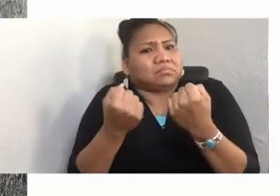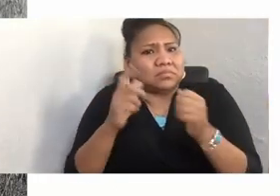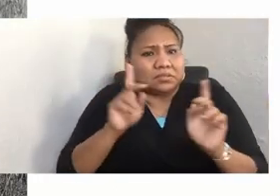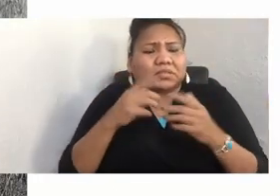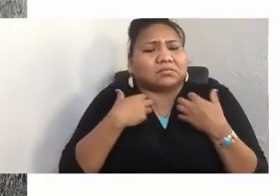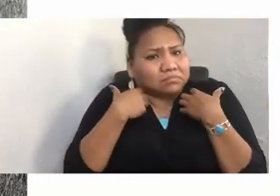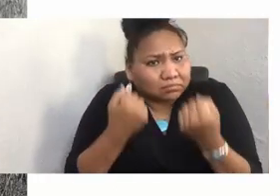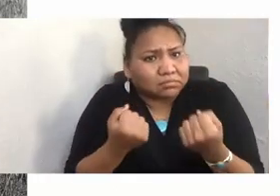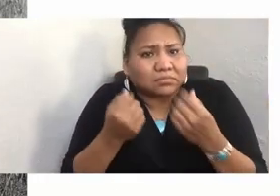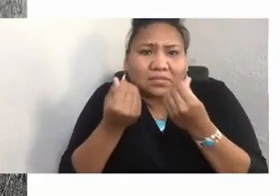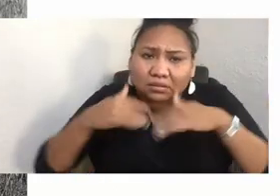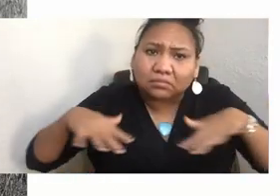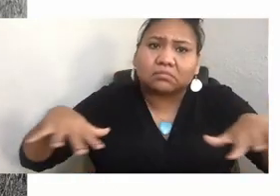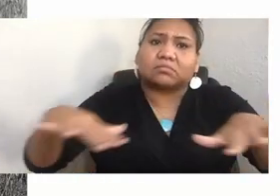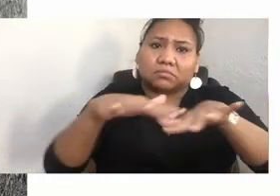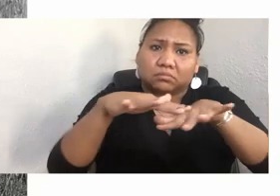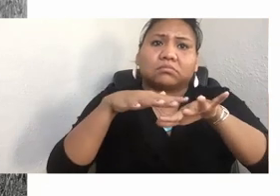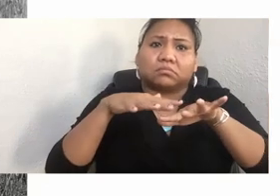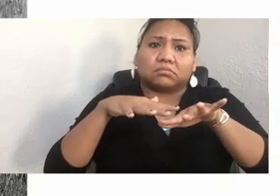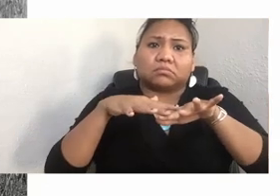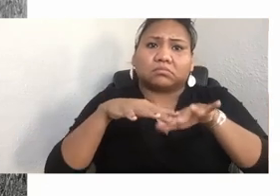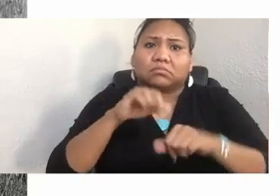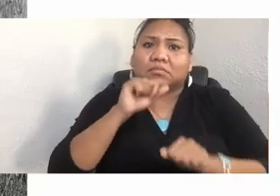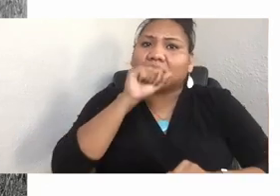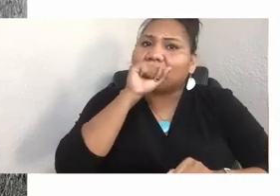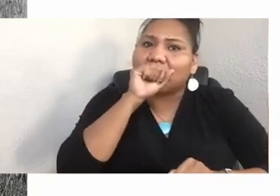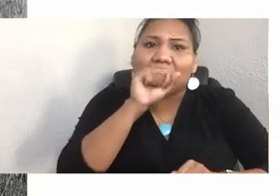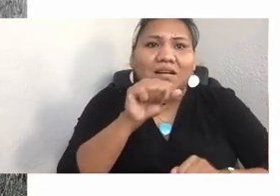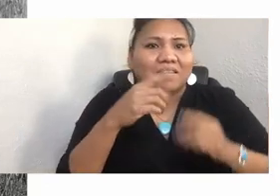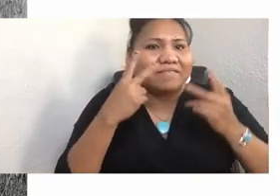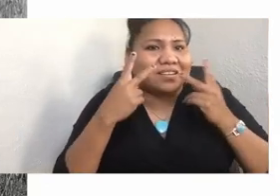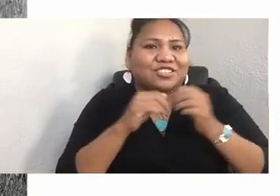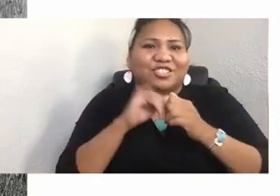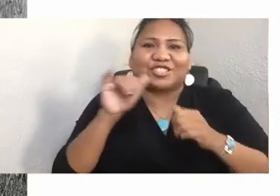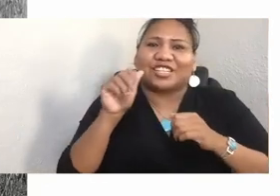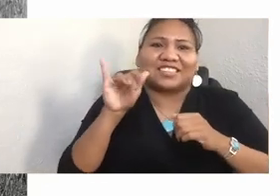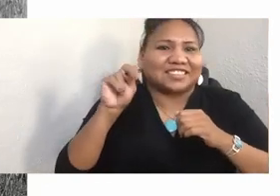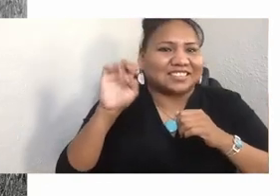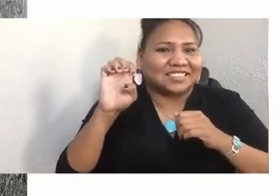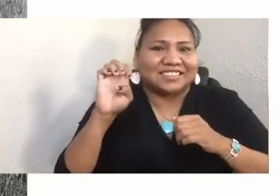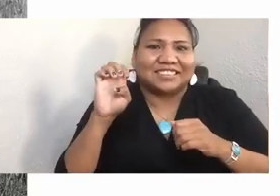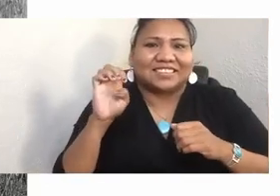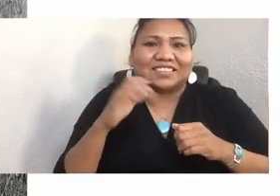I loved visiting with Jennie. She's really like one of my favorite aunties that I met along my journey. She's funny.